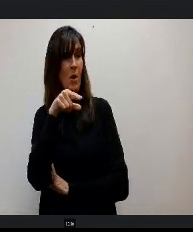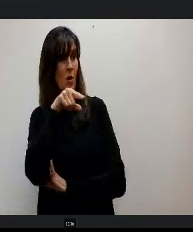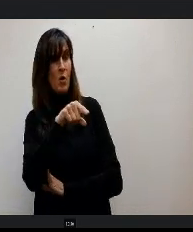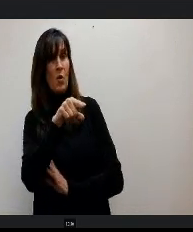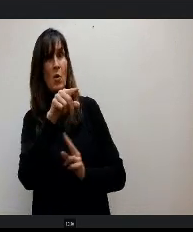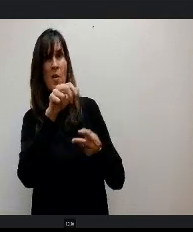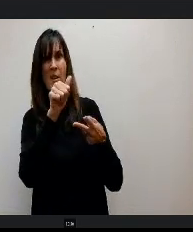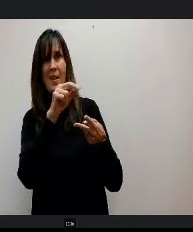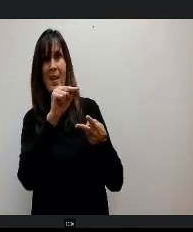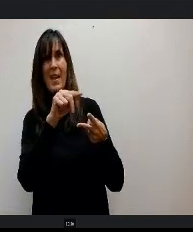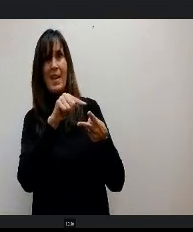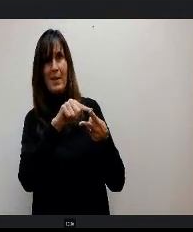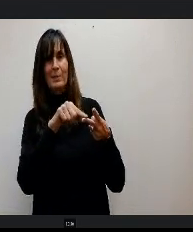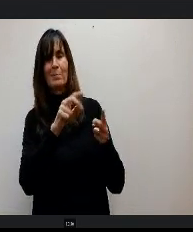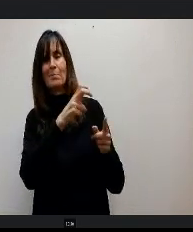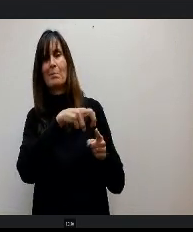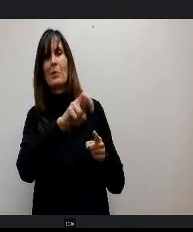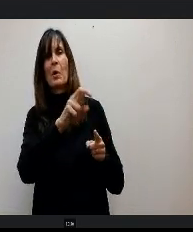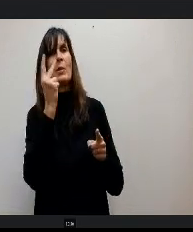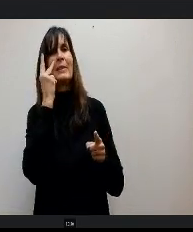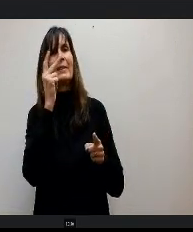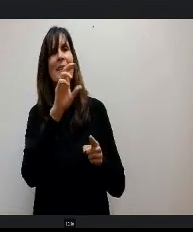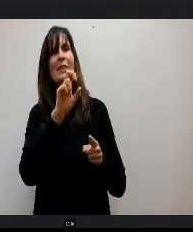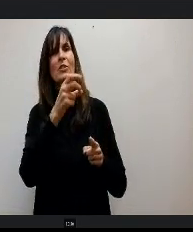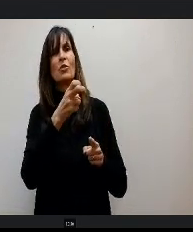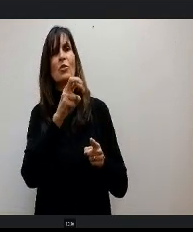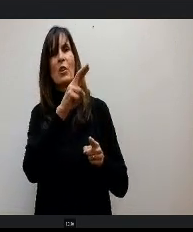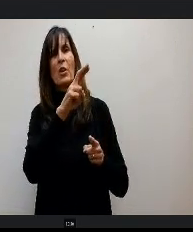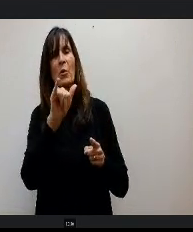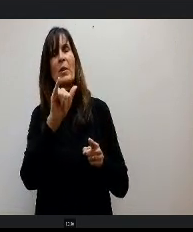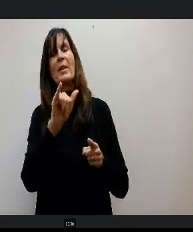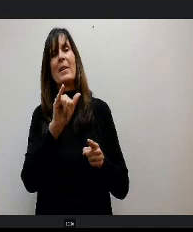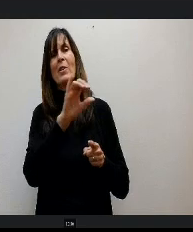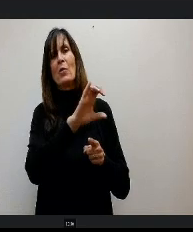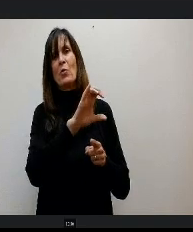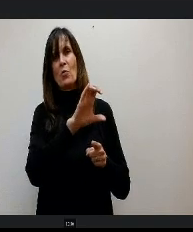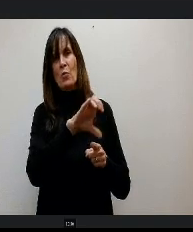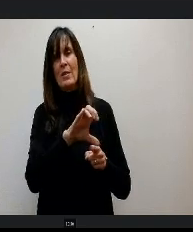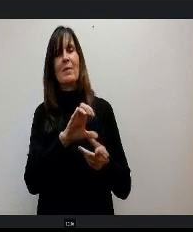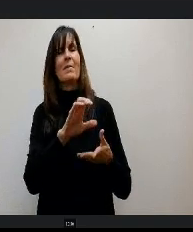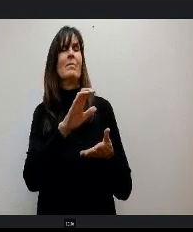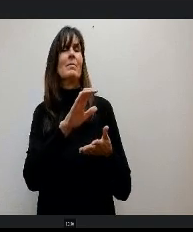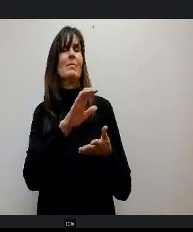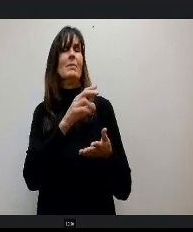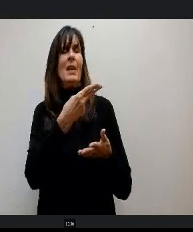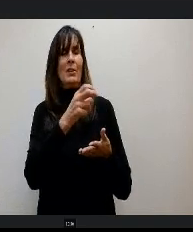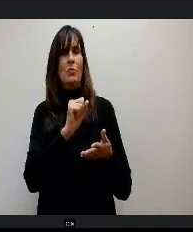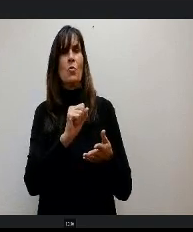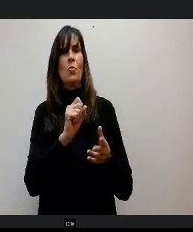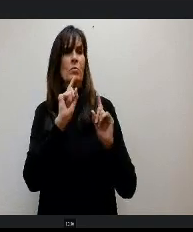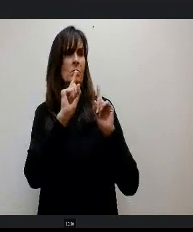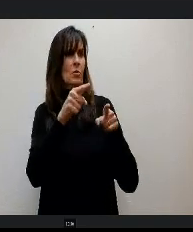reek School District to see their innovation center on the 23rd. So I changed my schedule and I'm going to go with them and see what we learn and I'll